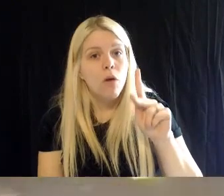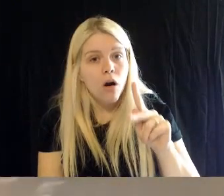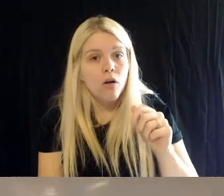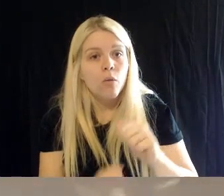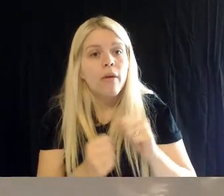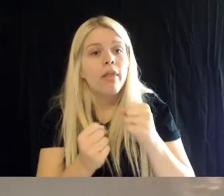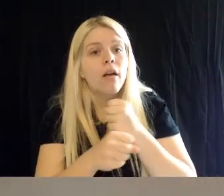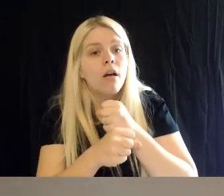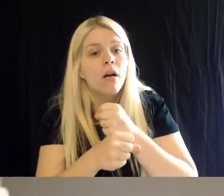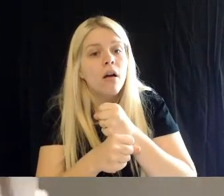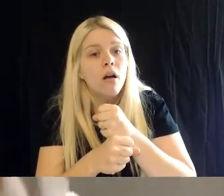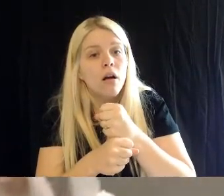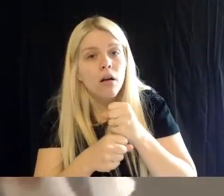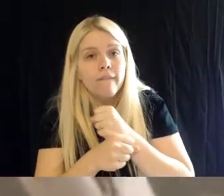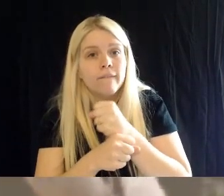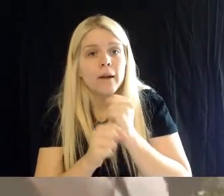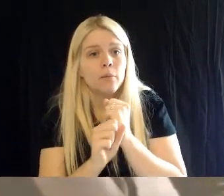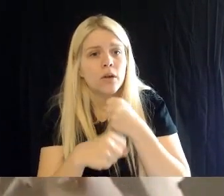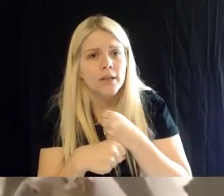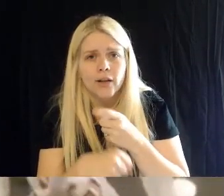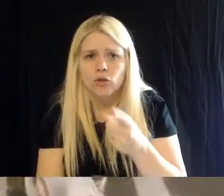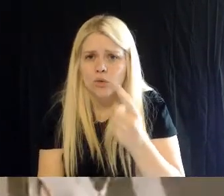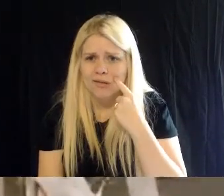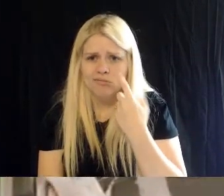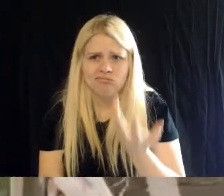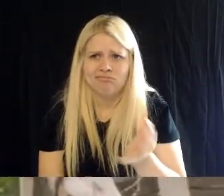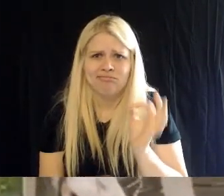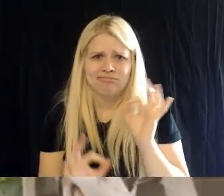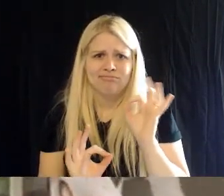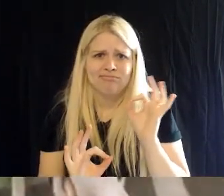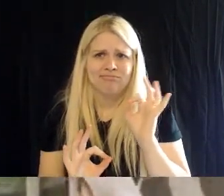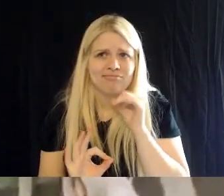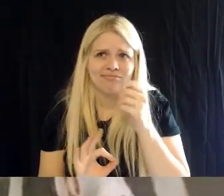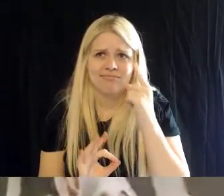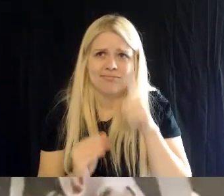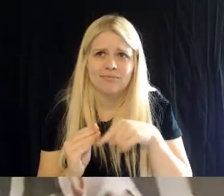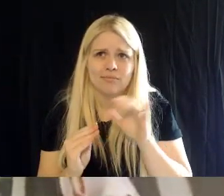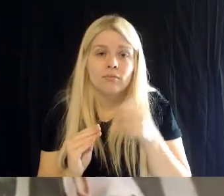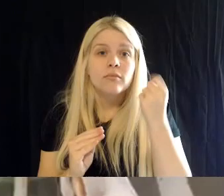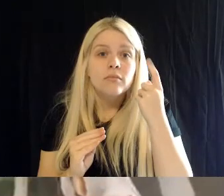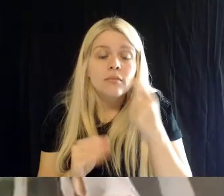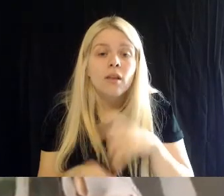You wouldn't think of it necessarily, but coffee is a plant that can grow in the